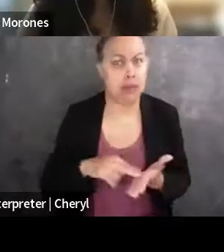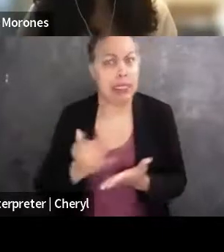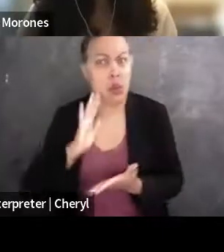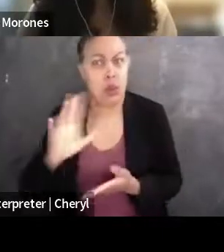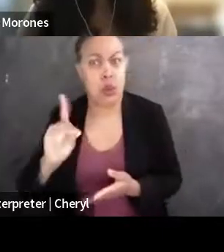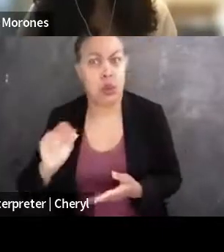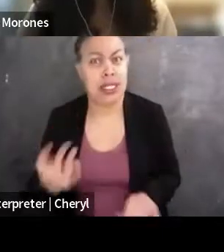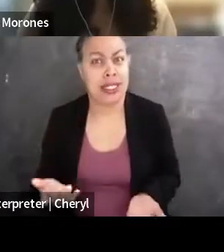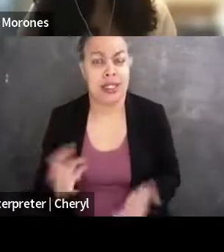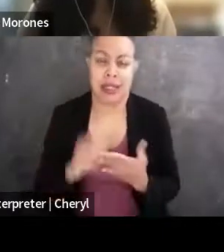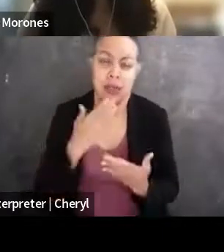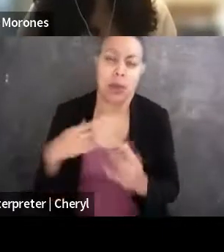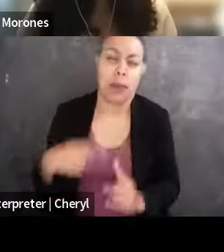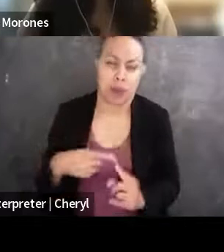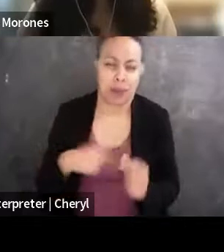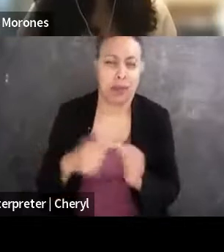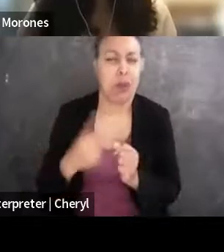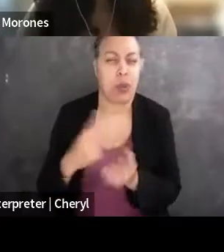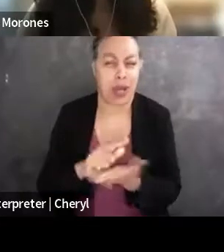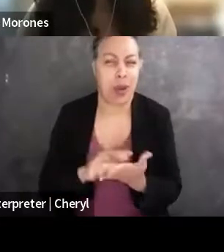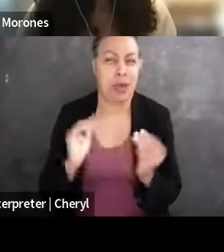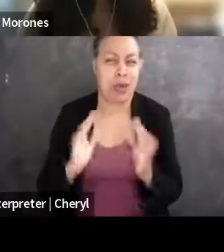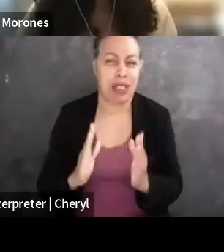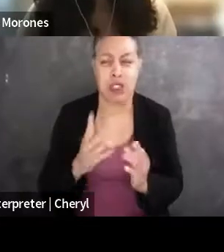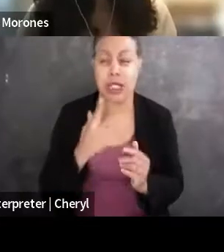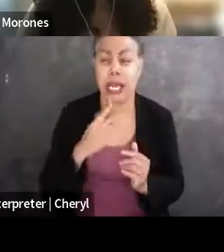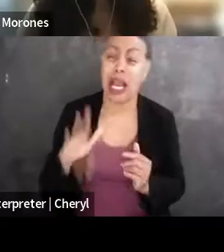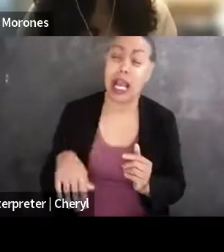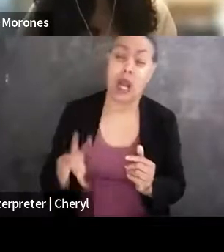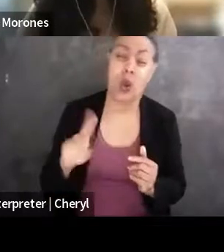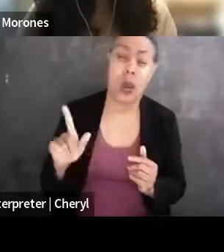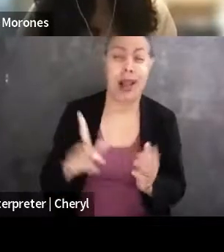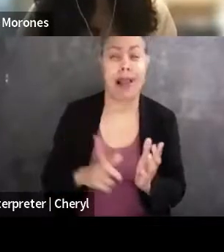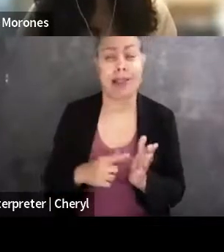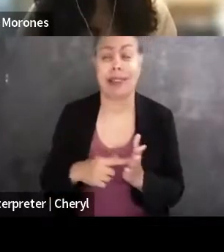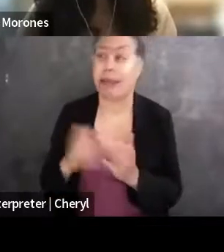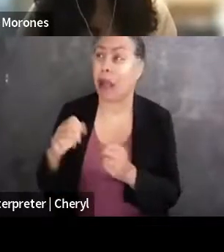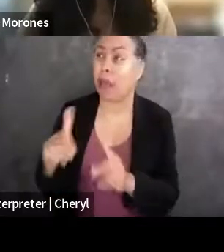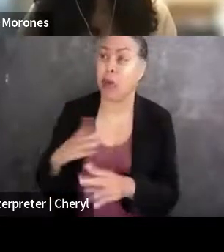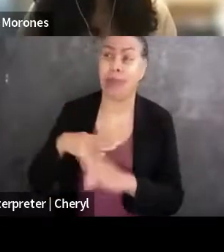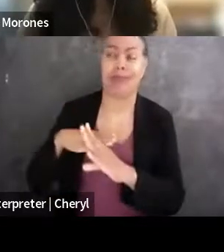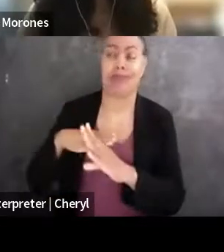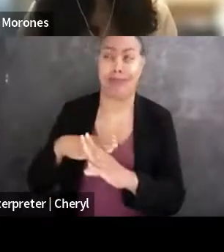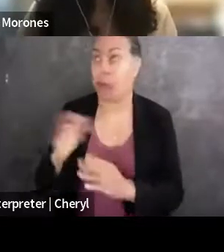I had a law professor in law school who would always be like, well, like, sometimes, doors close and that's fine and like, sometimes, windows open and then sometimes,